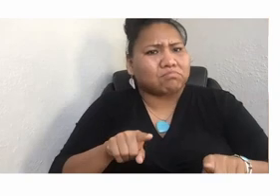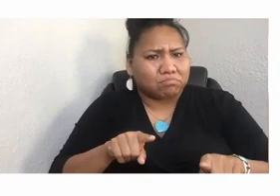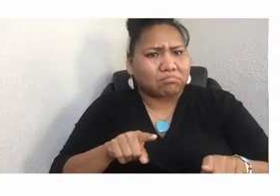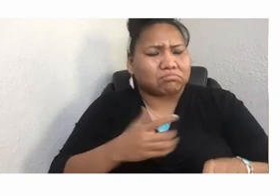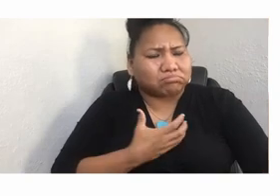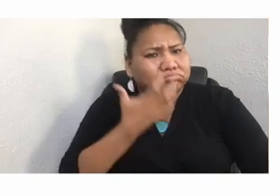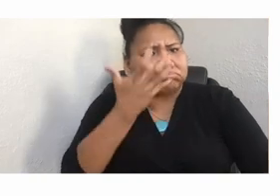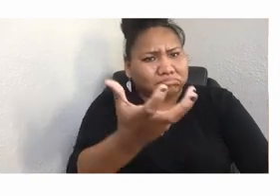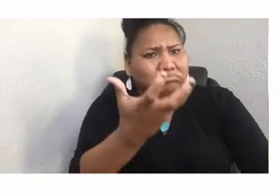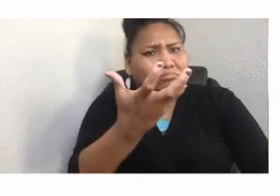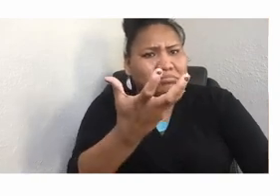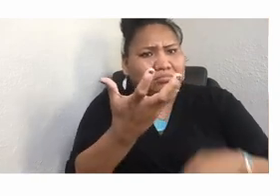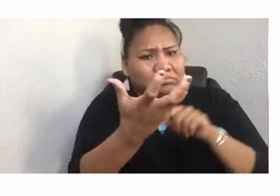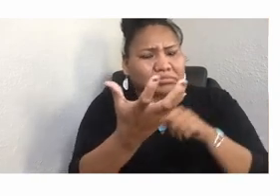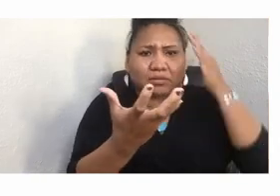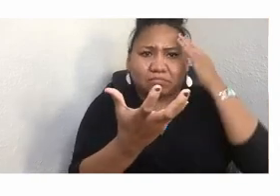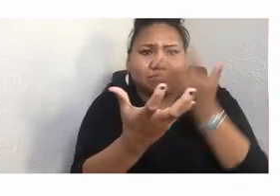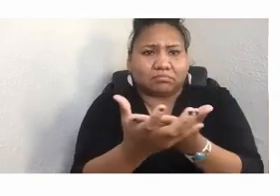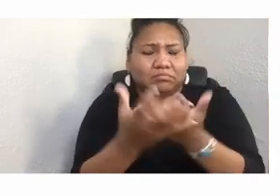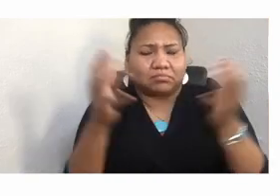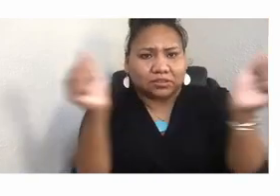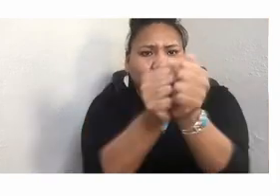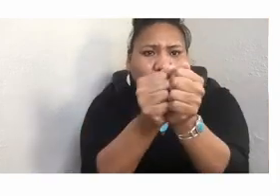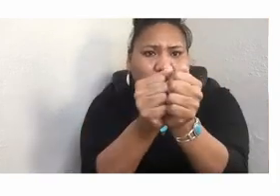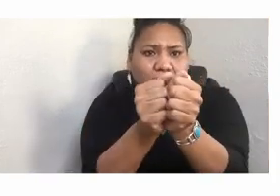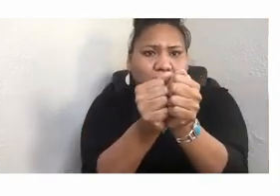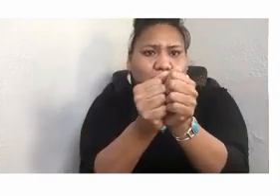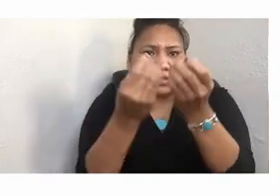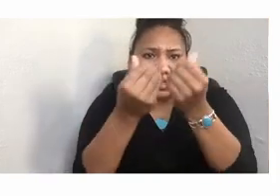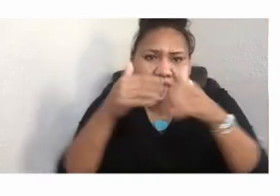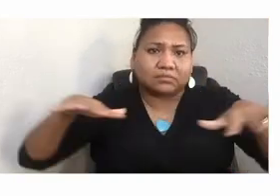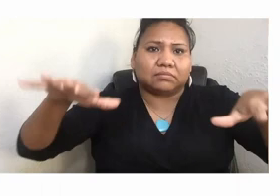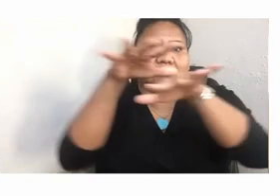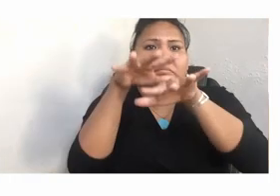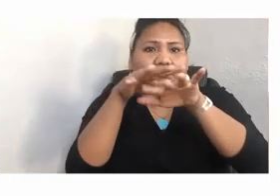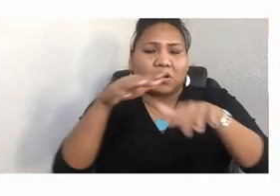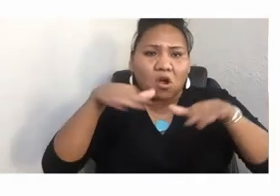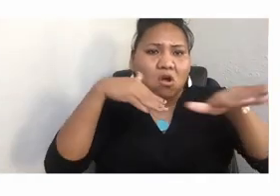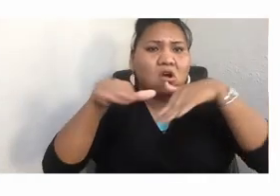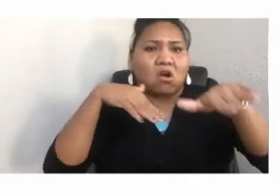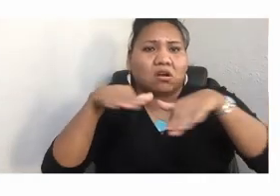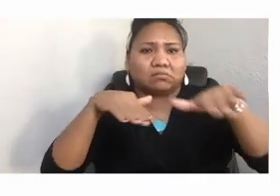The extraordinary land we walk upon is Native land, whether it be city streets,